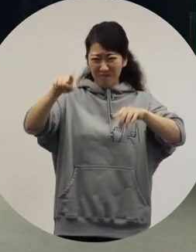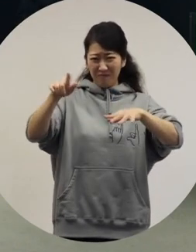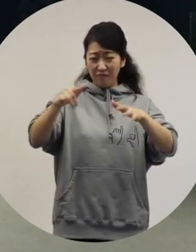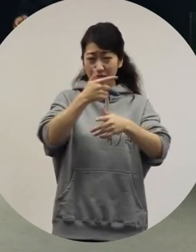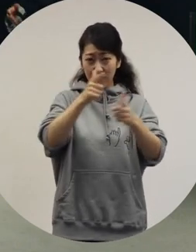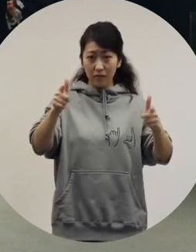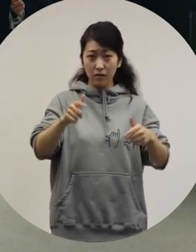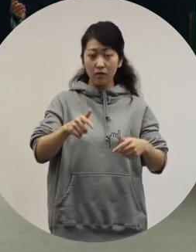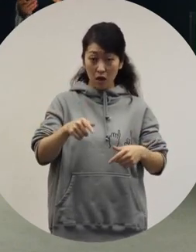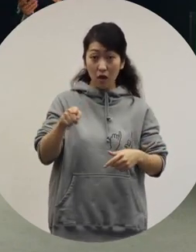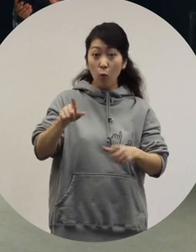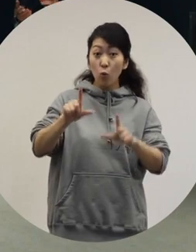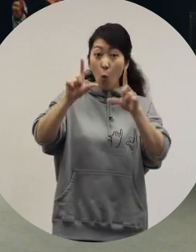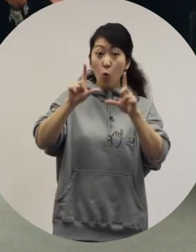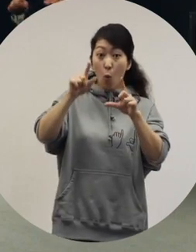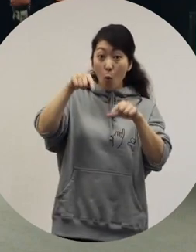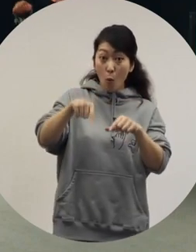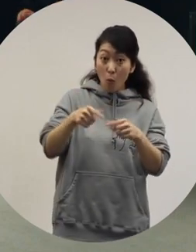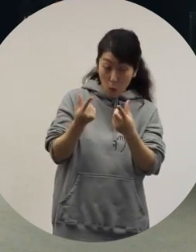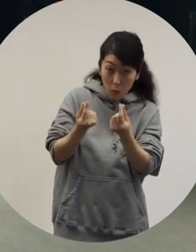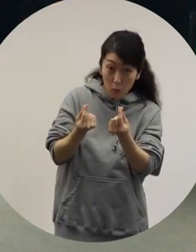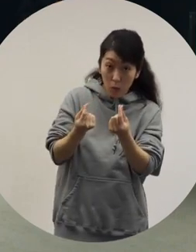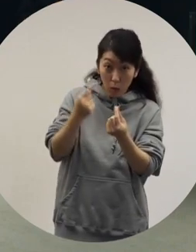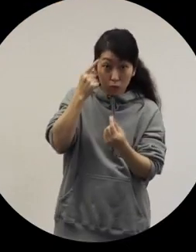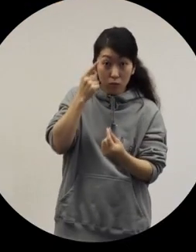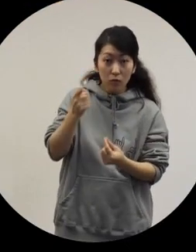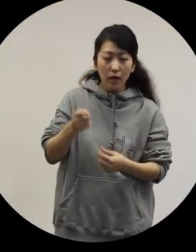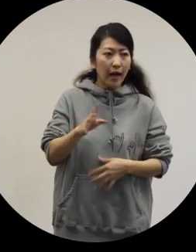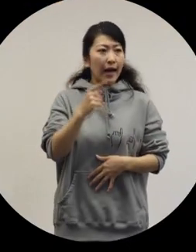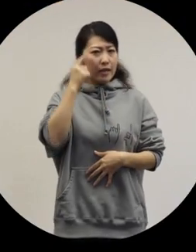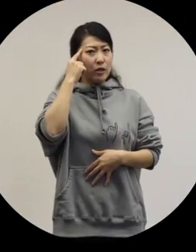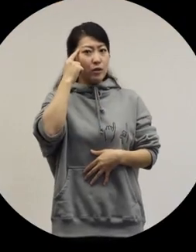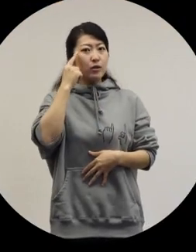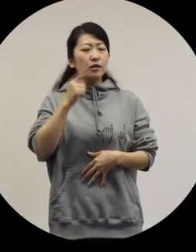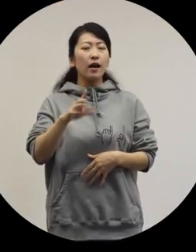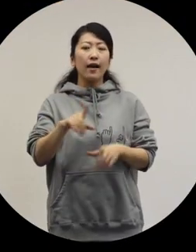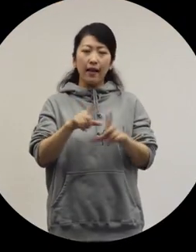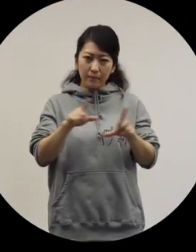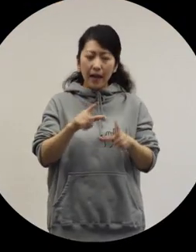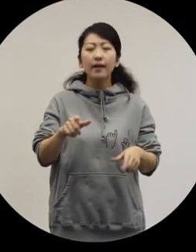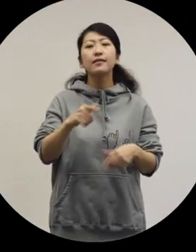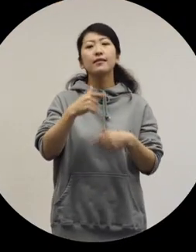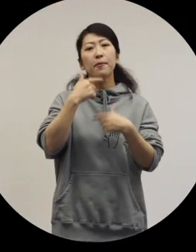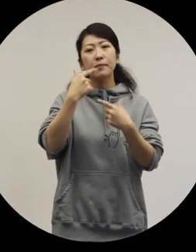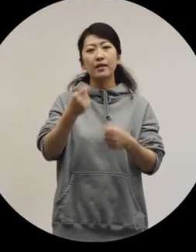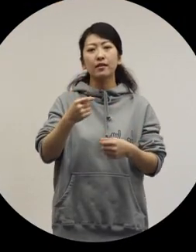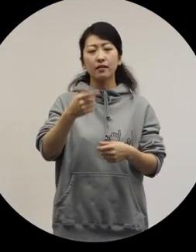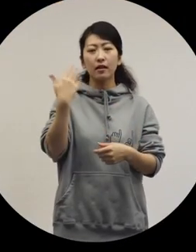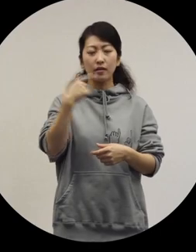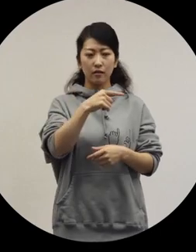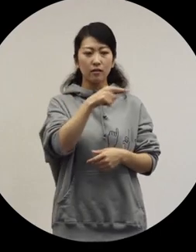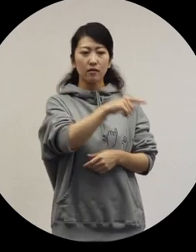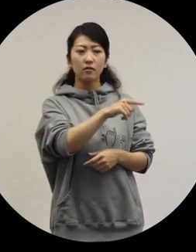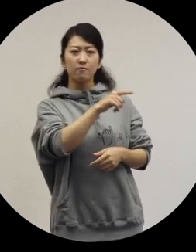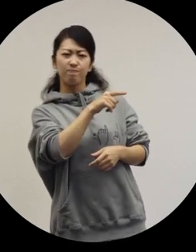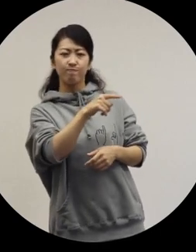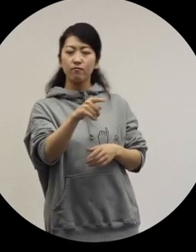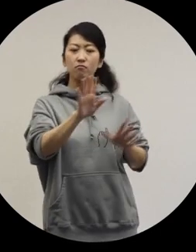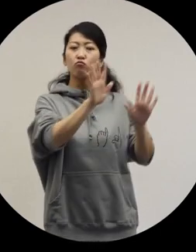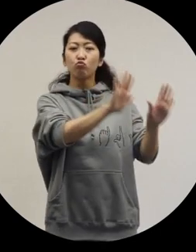Do you feel the same in Tokyo? [Shin] Yes, I do. It has been normal that people don't deny others, like you said before.